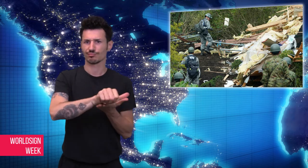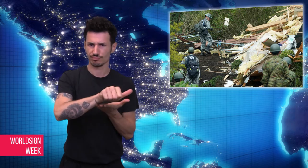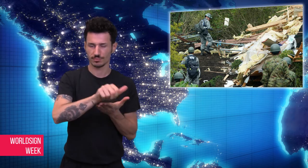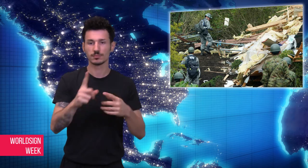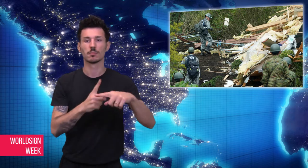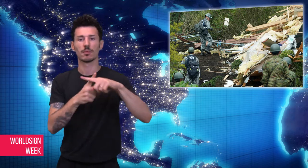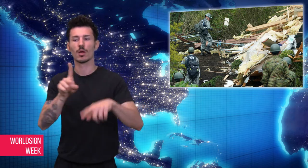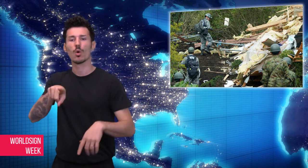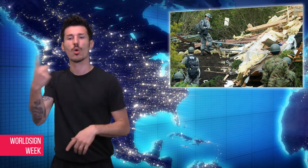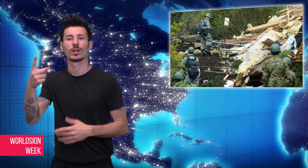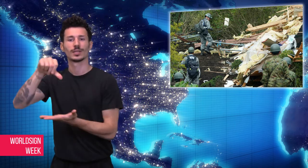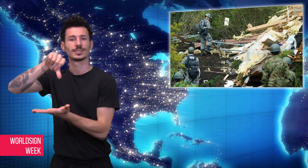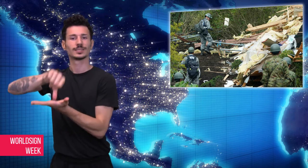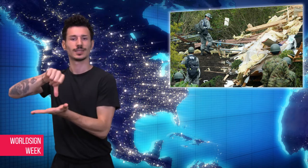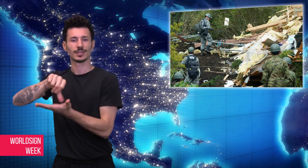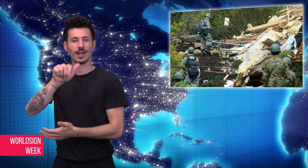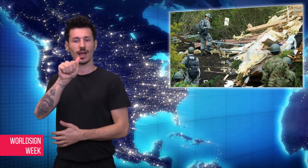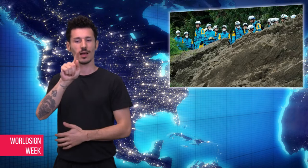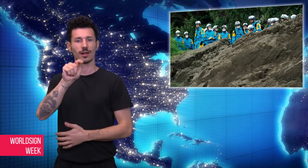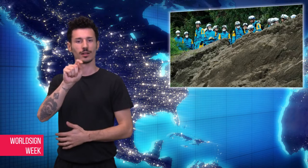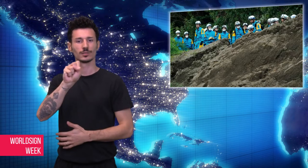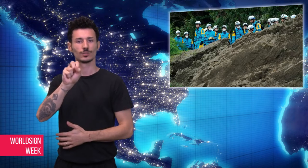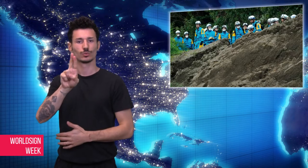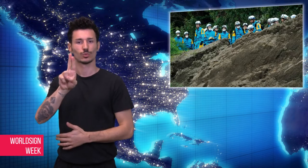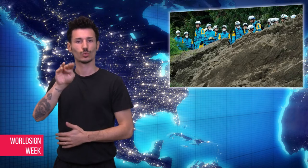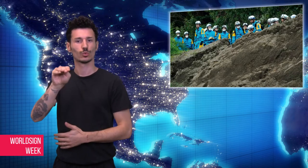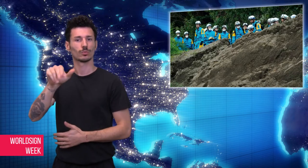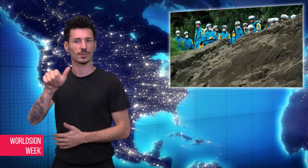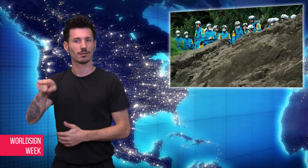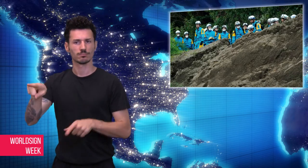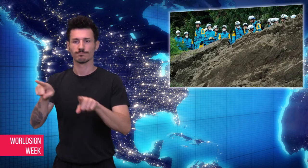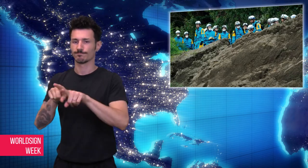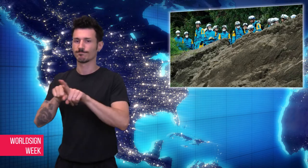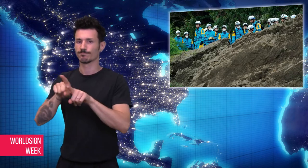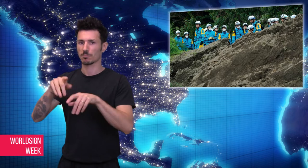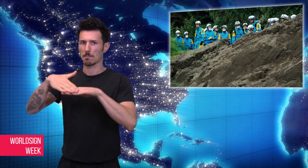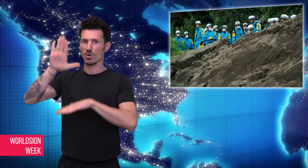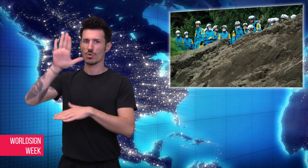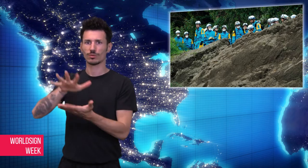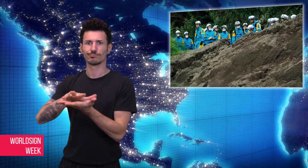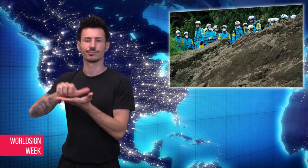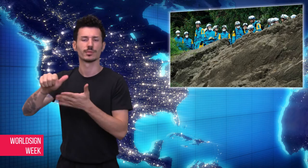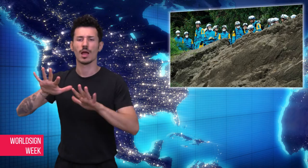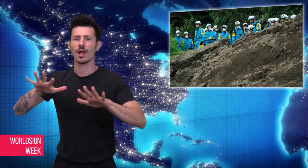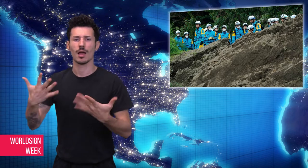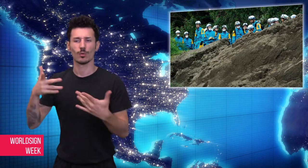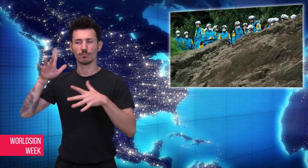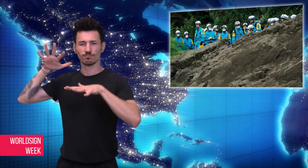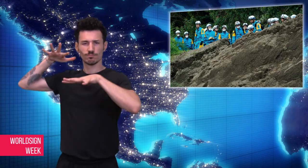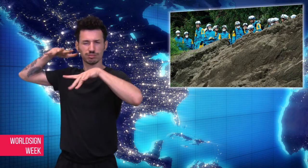restored. Besides Sapporo, one town, Atsuma, sustained the most damage from